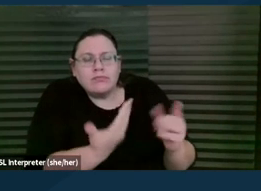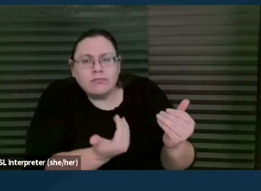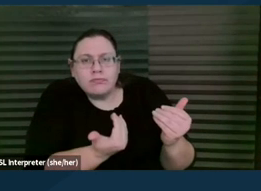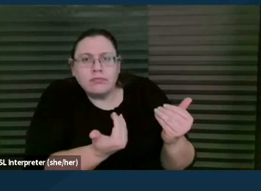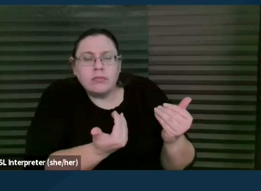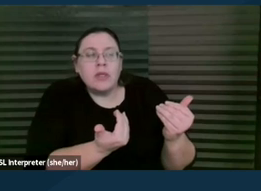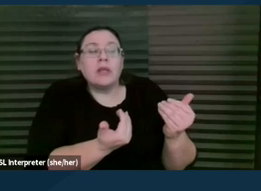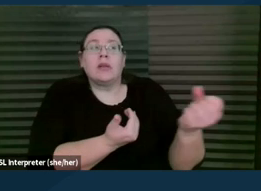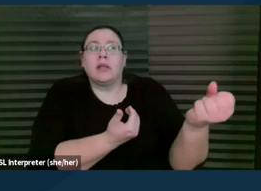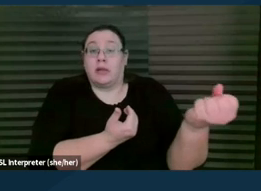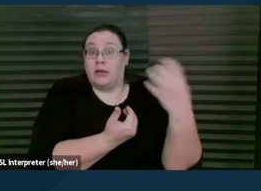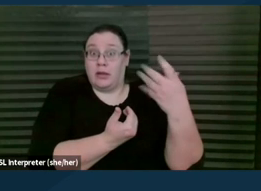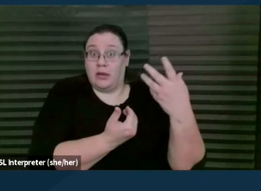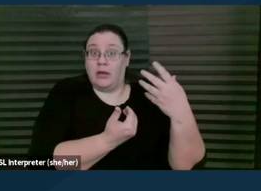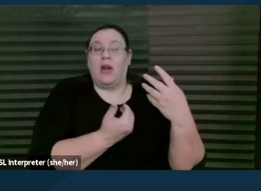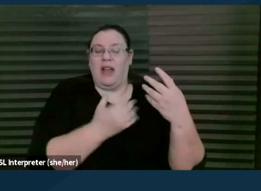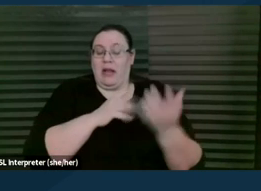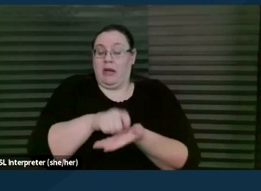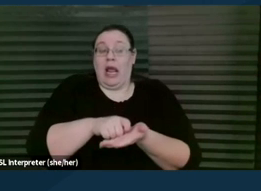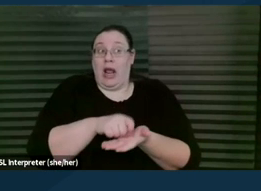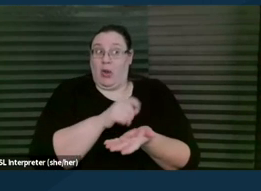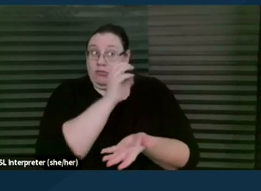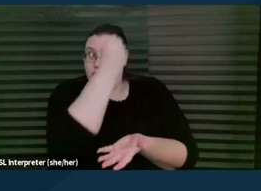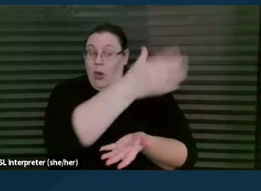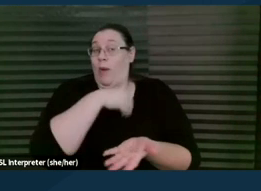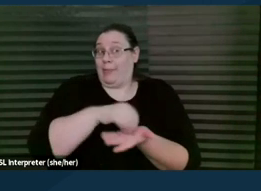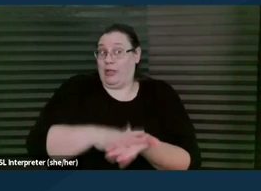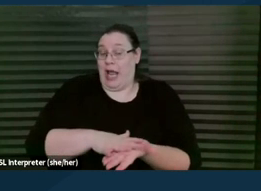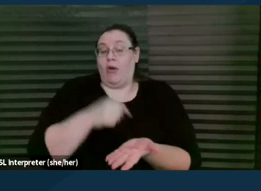okay, so what I wrote down was, you're concerned about her struggle with attendance,